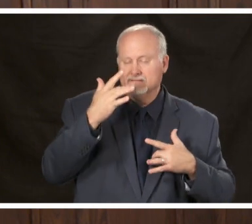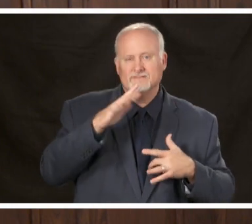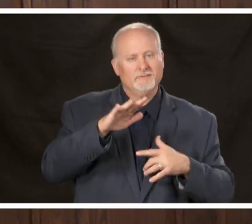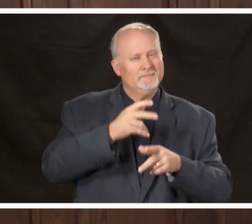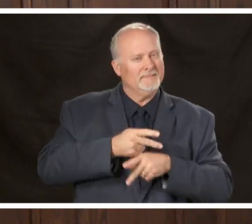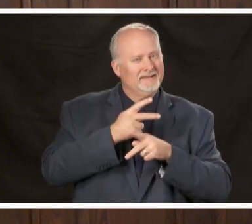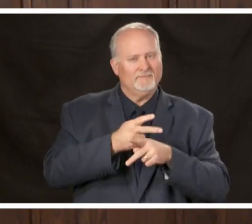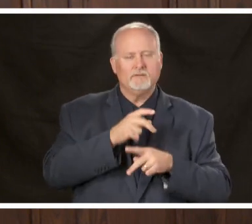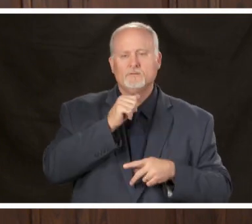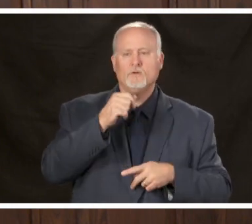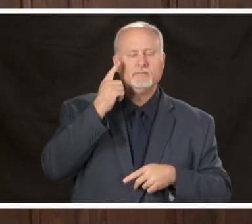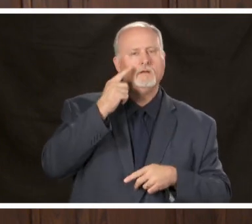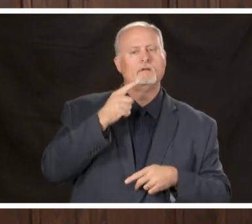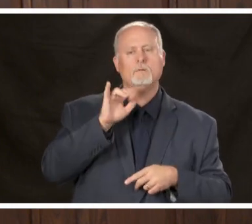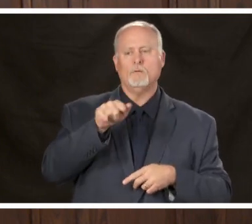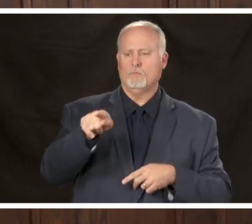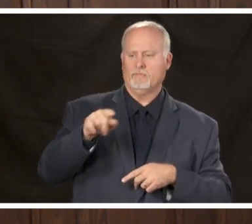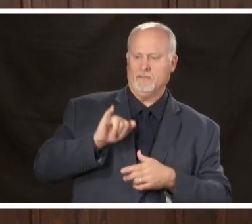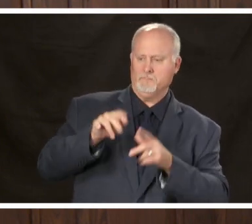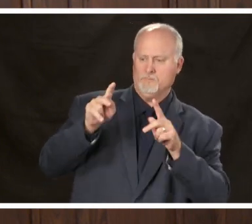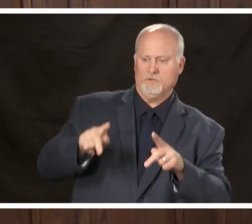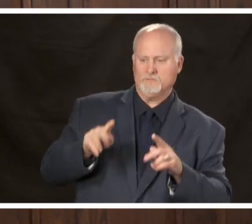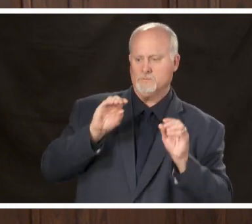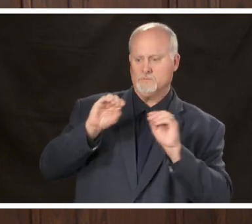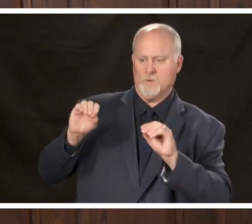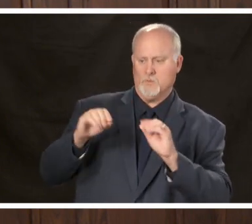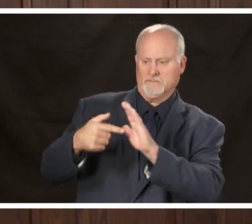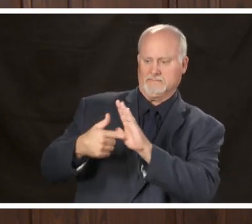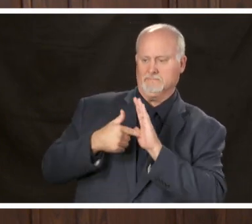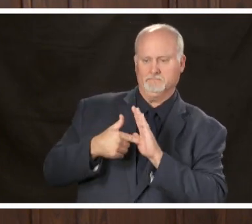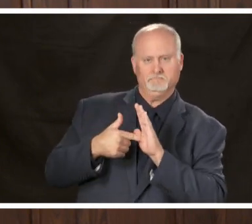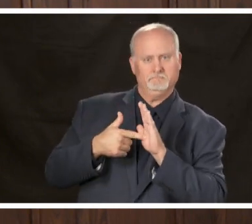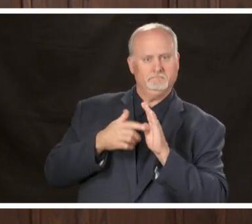lulled into a false sense of security everyone is going to have to get used to